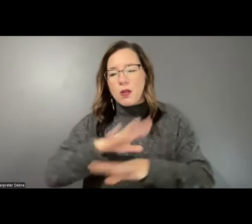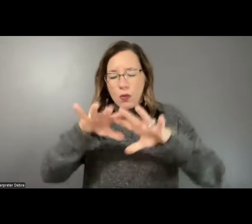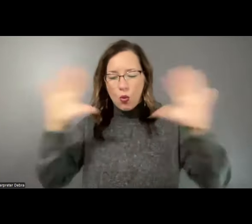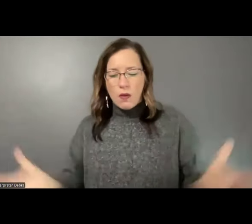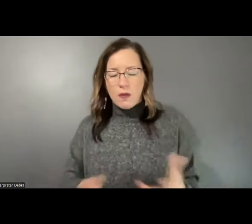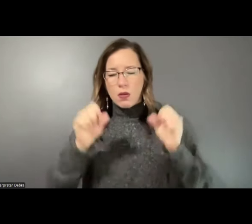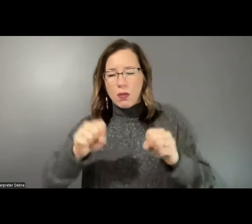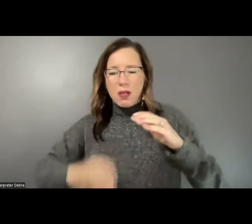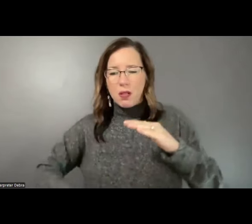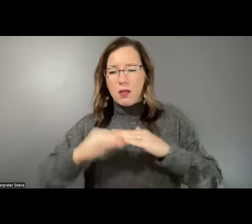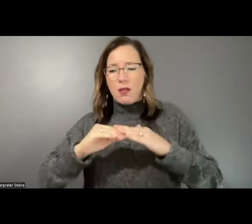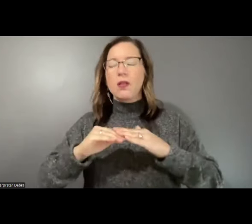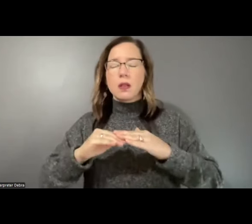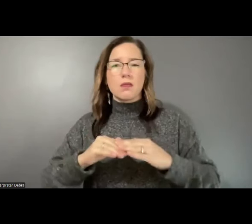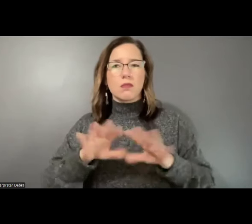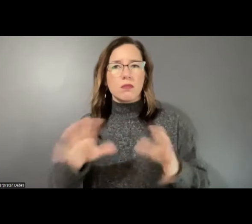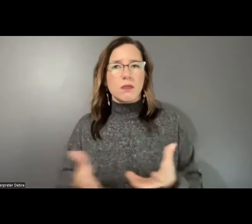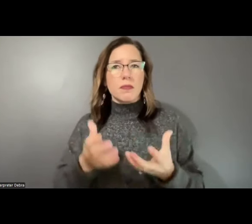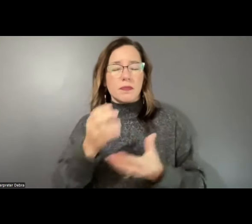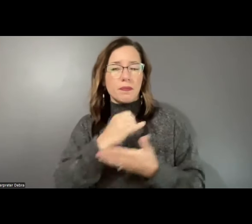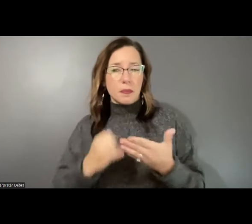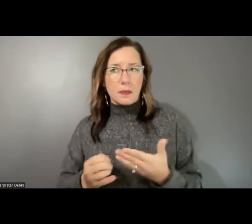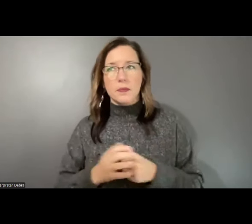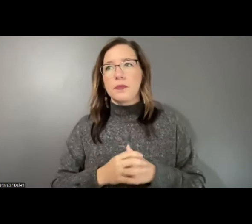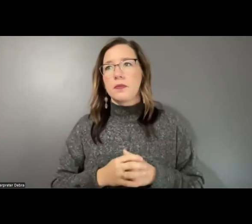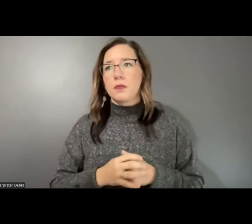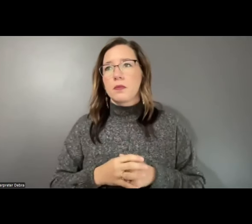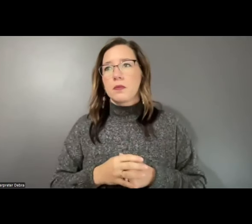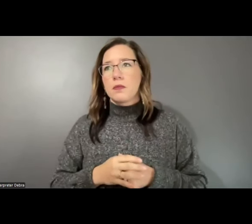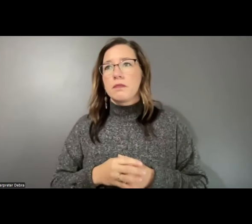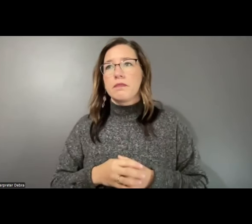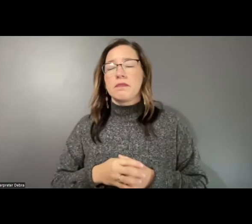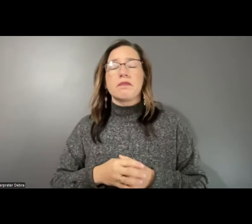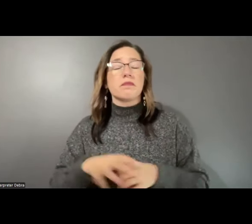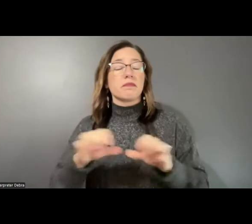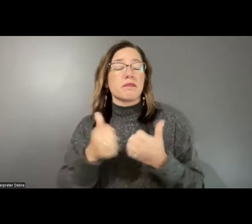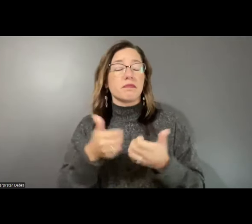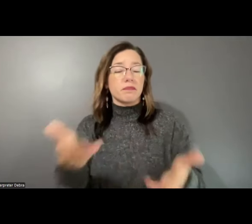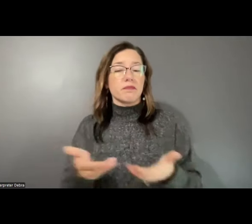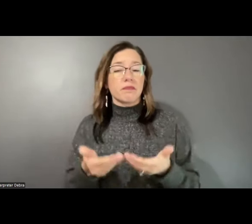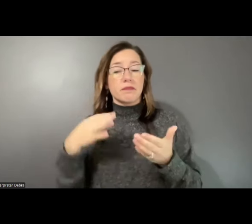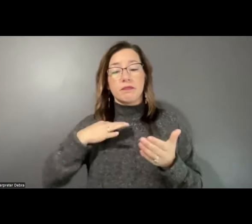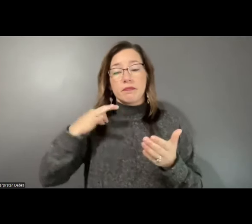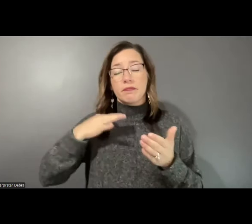capabilities within the arts sector. The agency welcomes applications from a variety of eligible